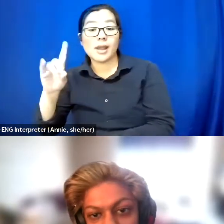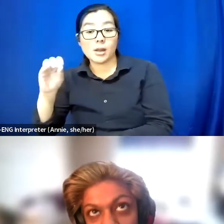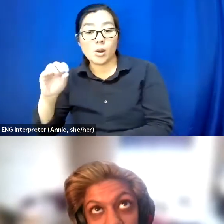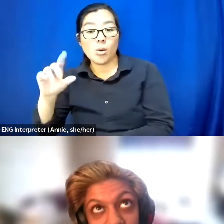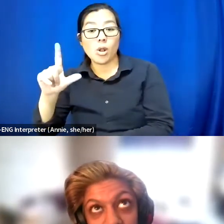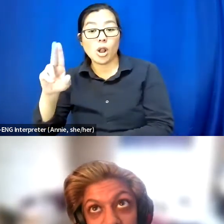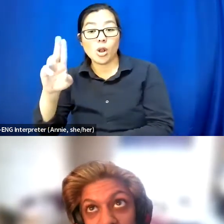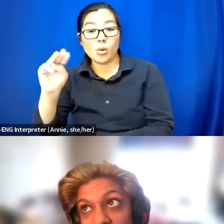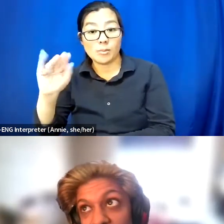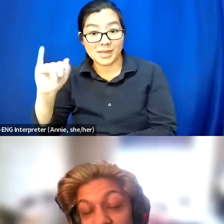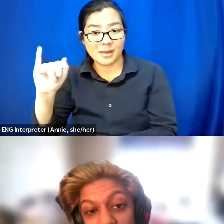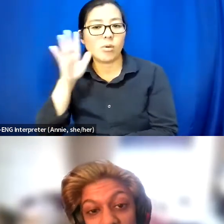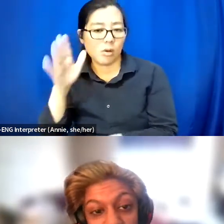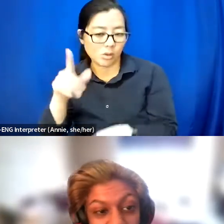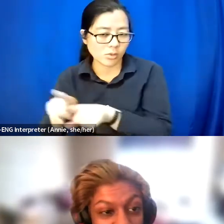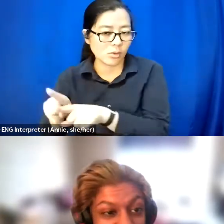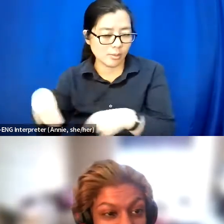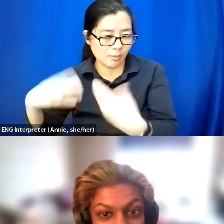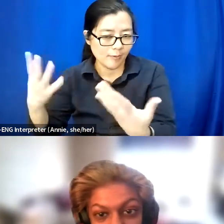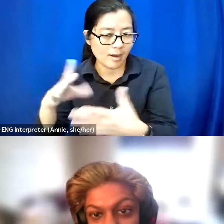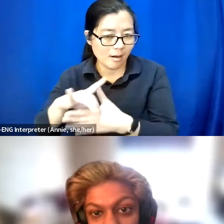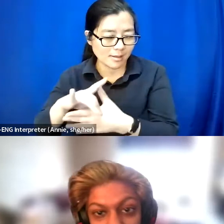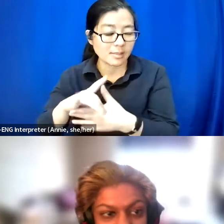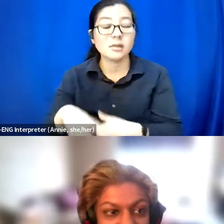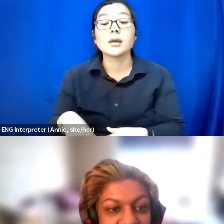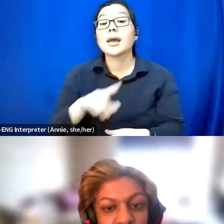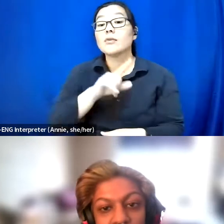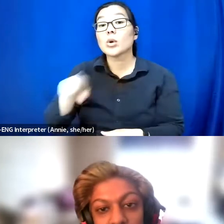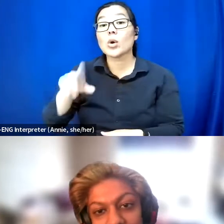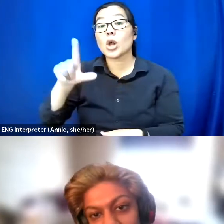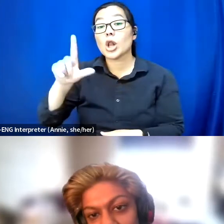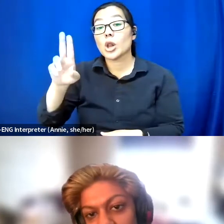It'll also, if you head over to the Luminato website and check out our access hub,